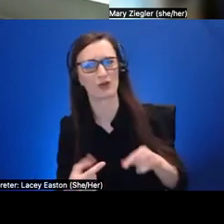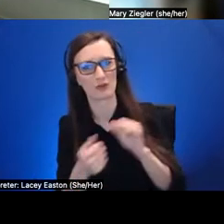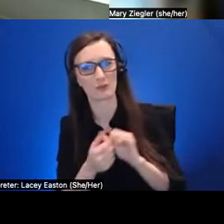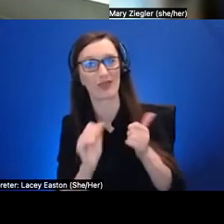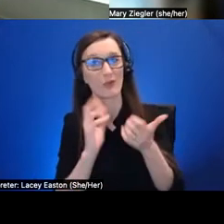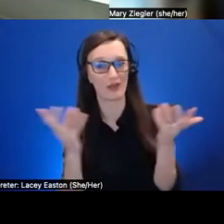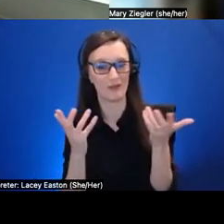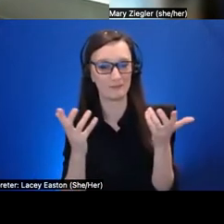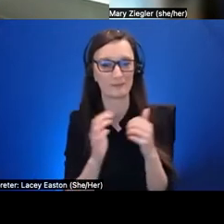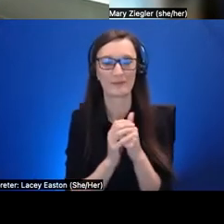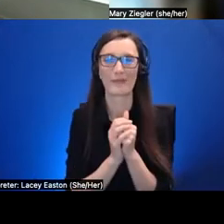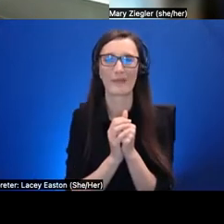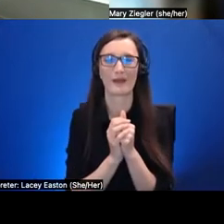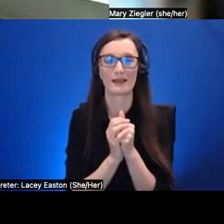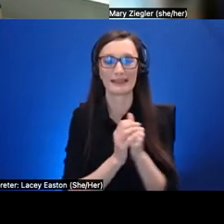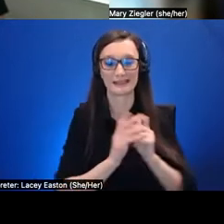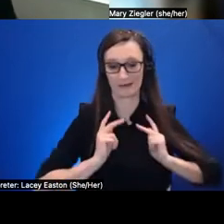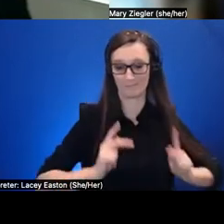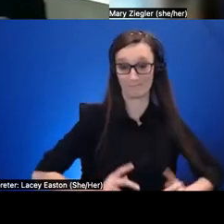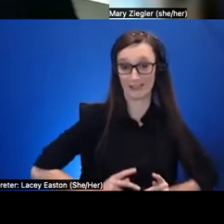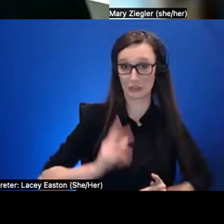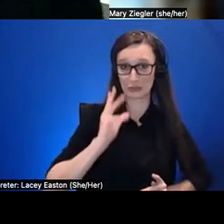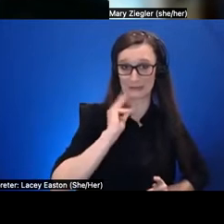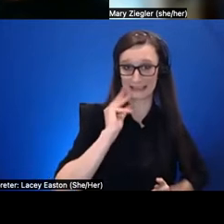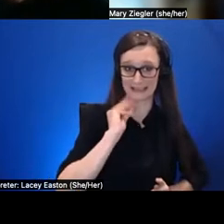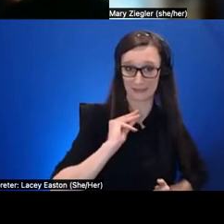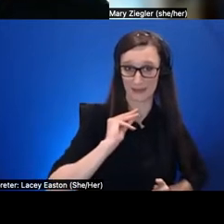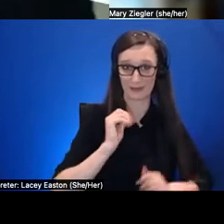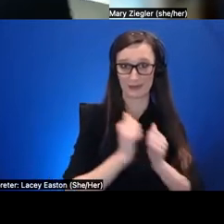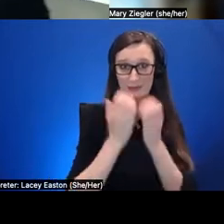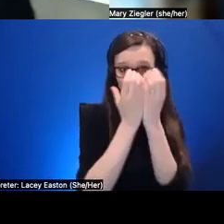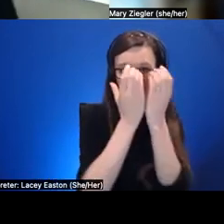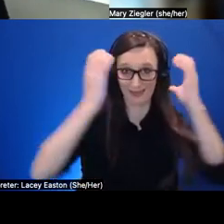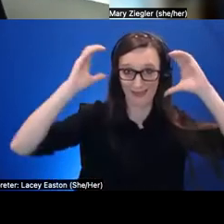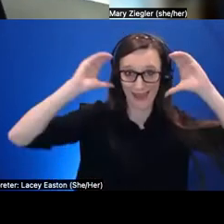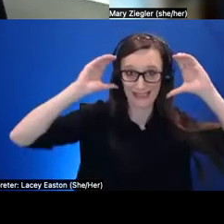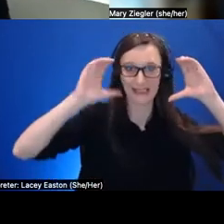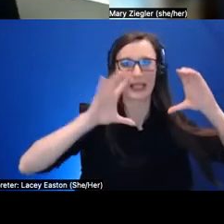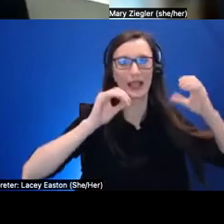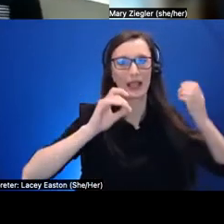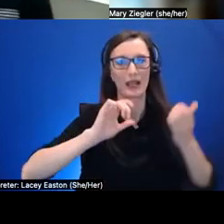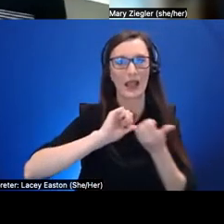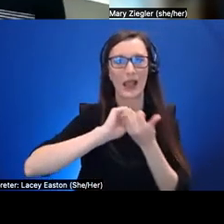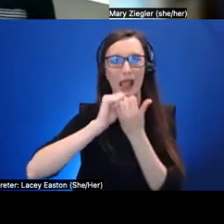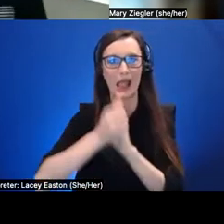that physical experience of having the headset and how to translate that over to online learning